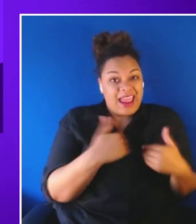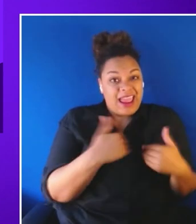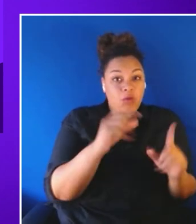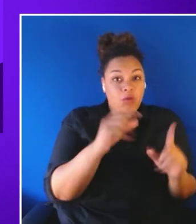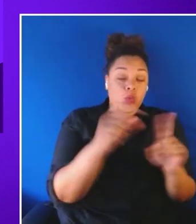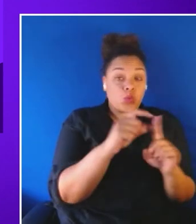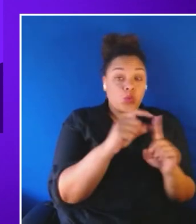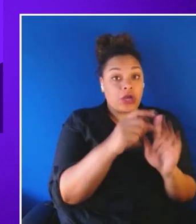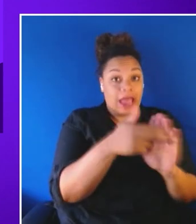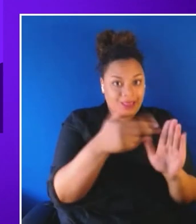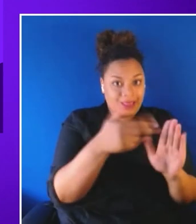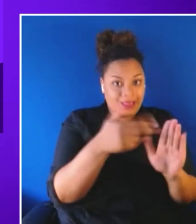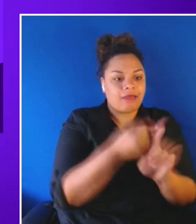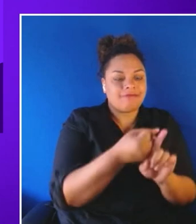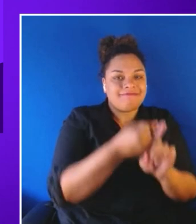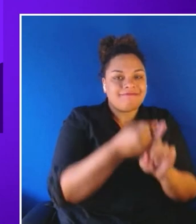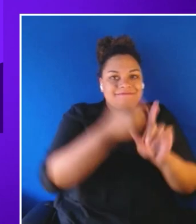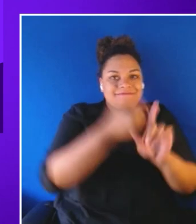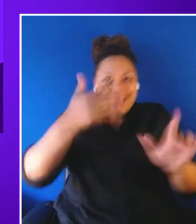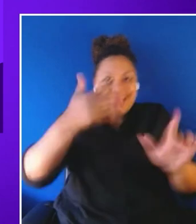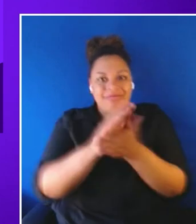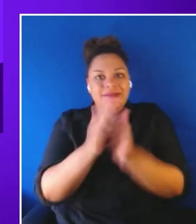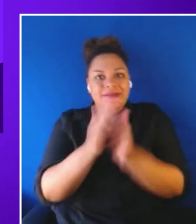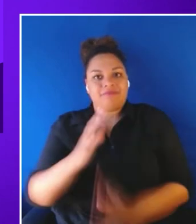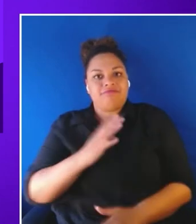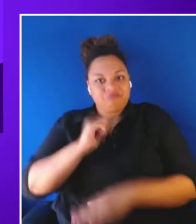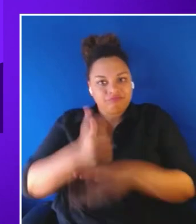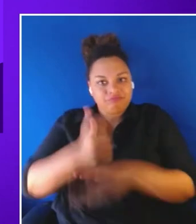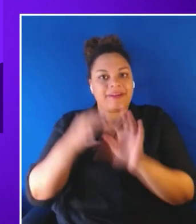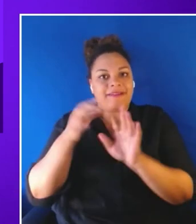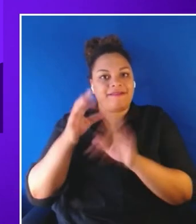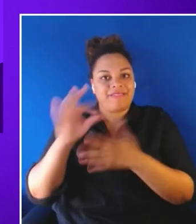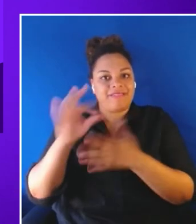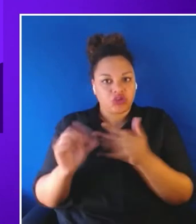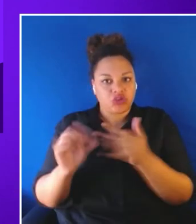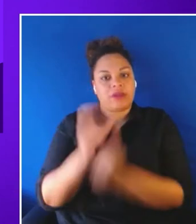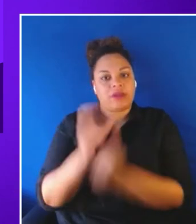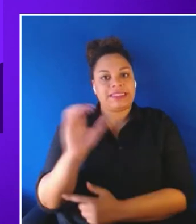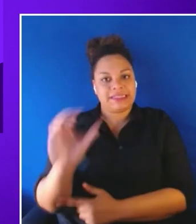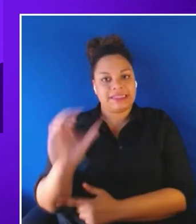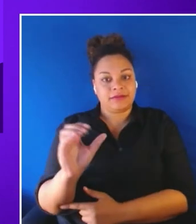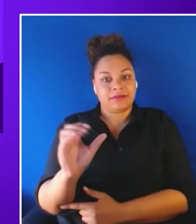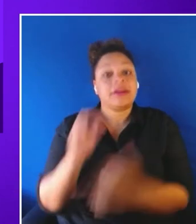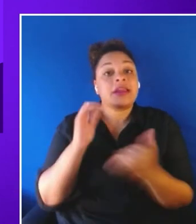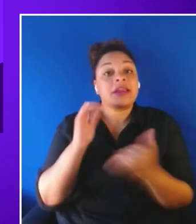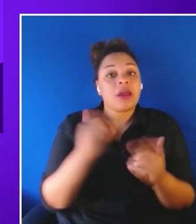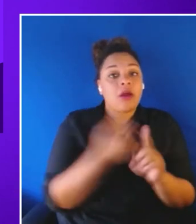into new features. So thanks to this modular functionality of current features, they can